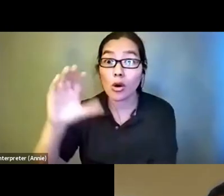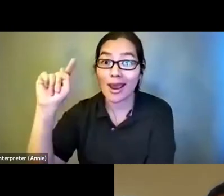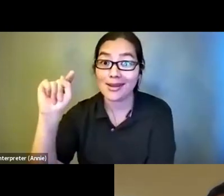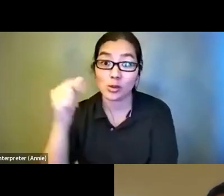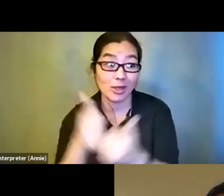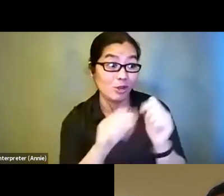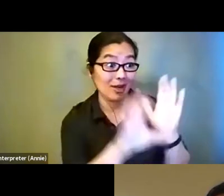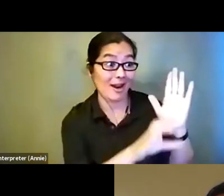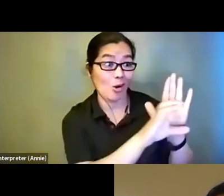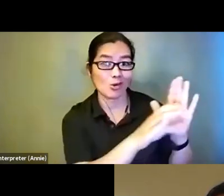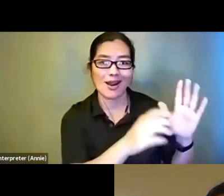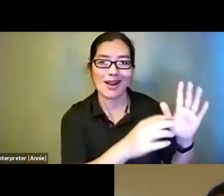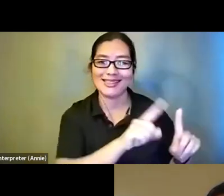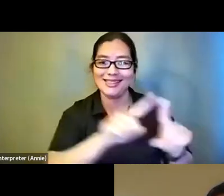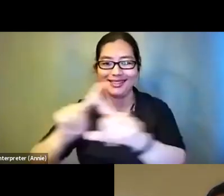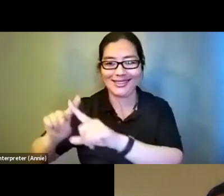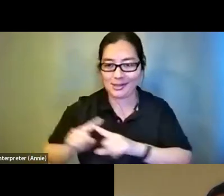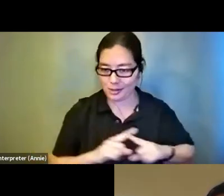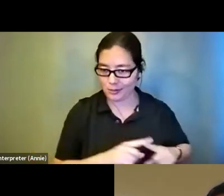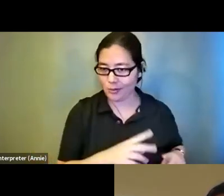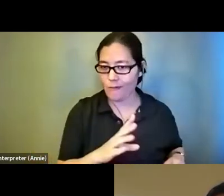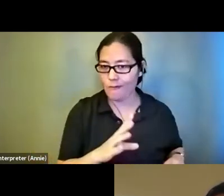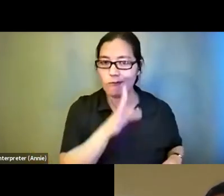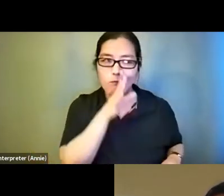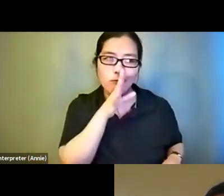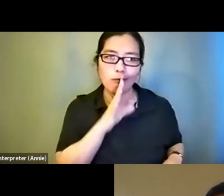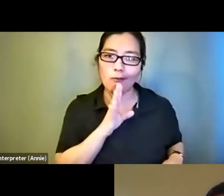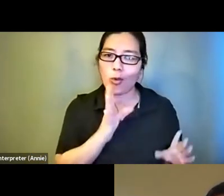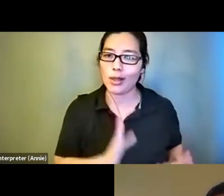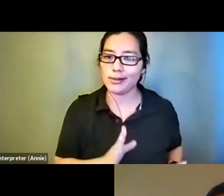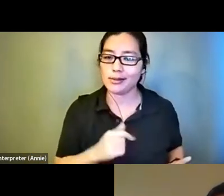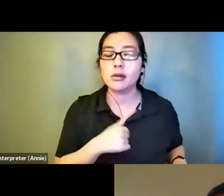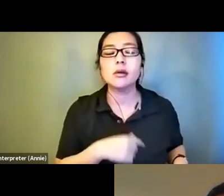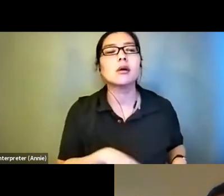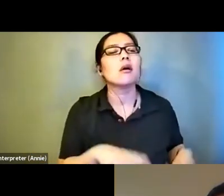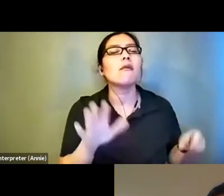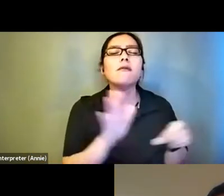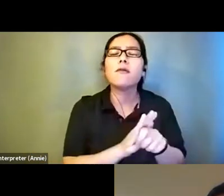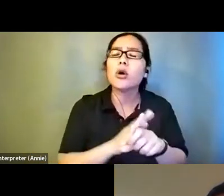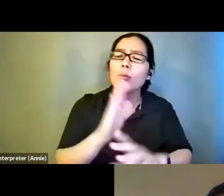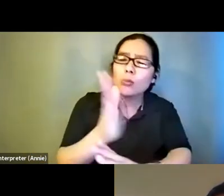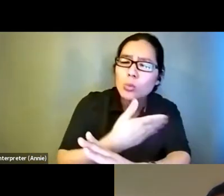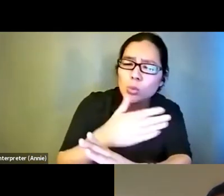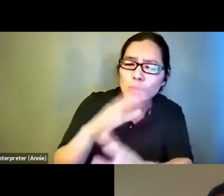unique voice. They have full score. So there' s music. There were sound effects